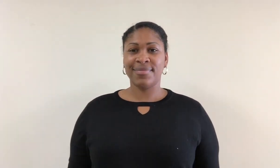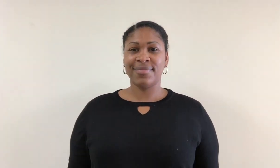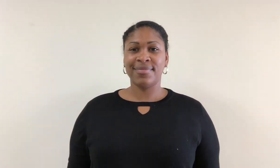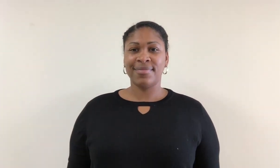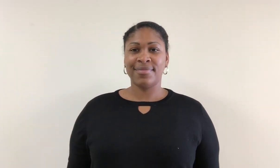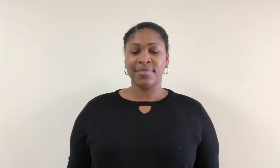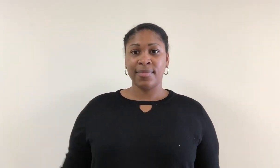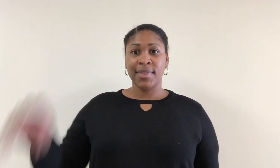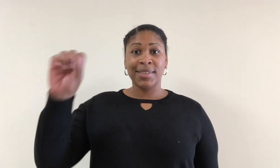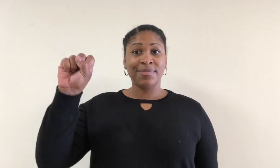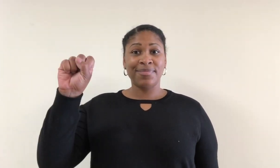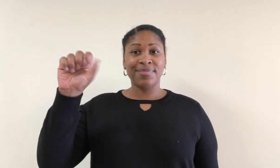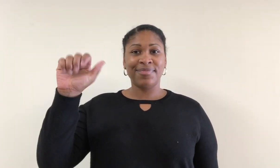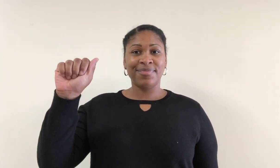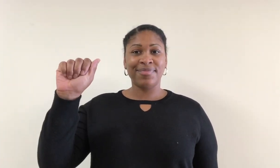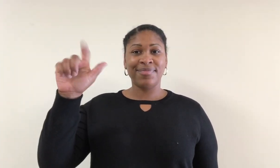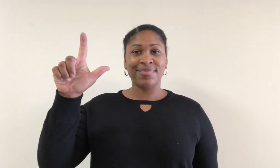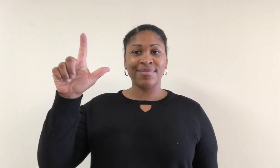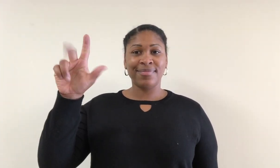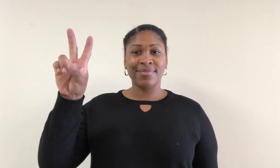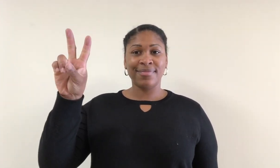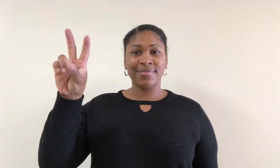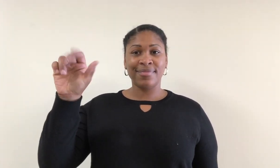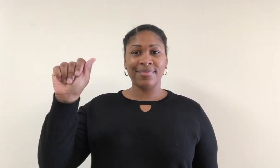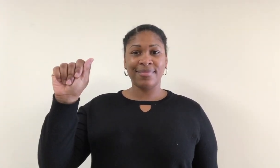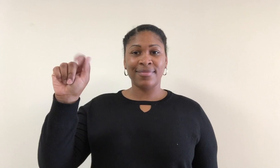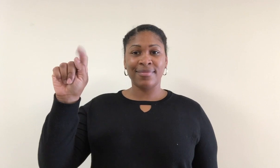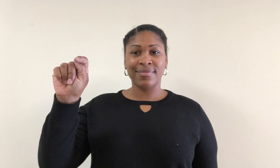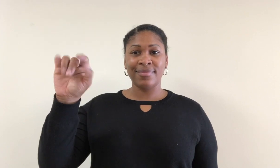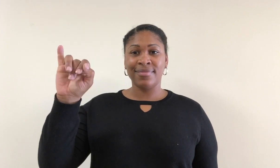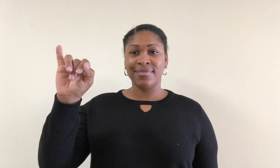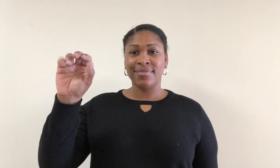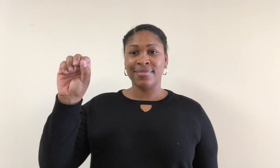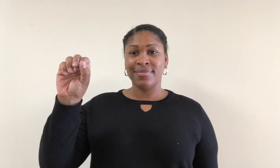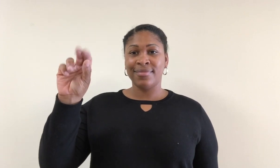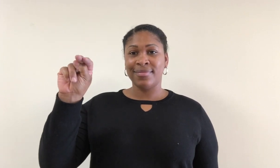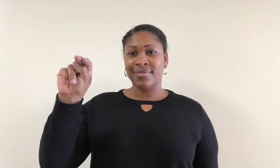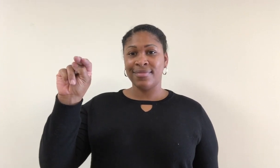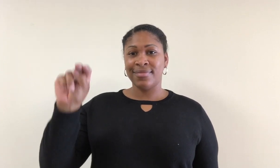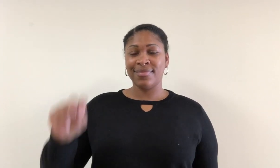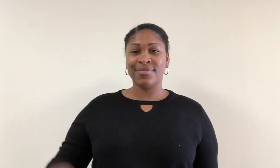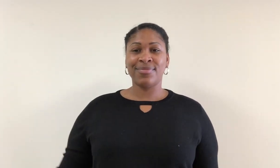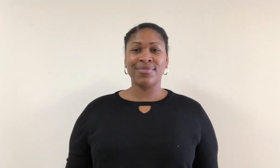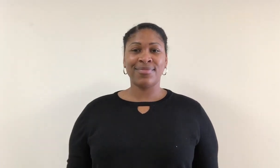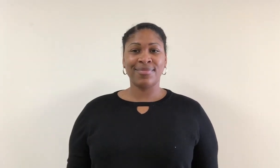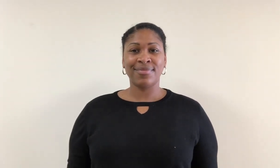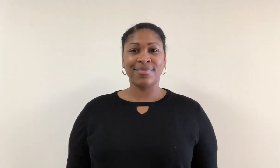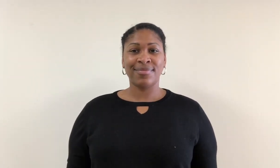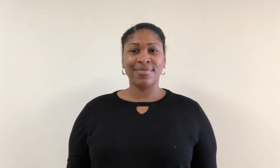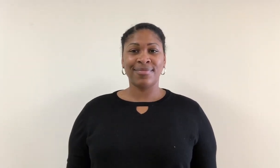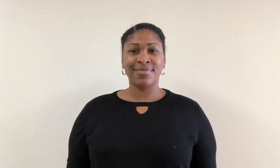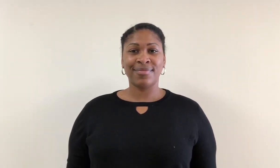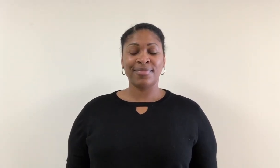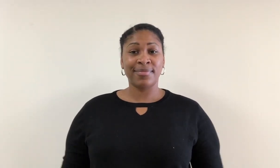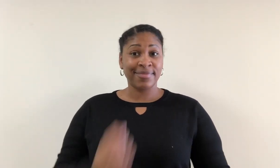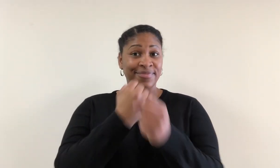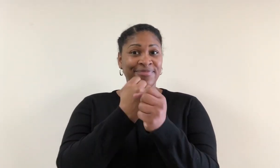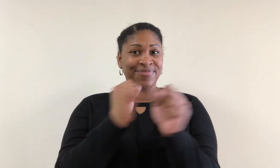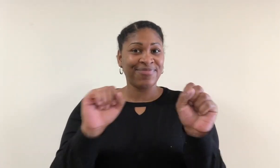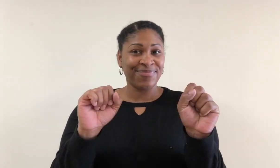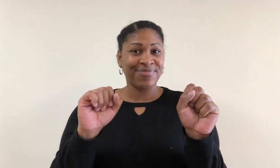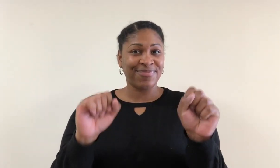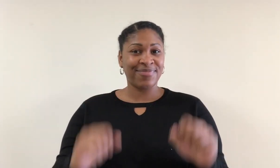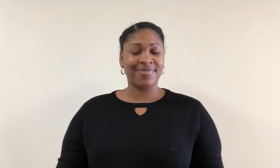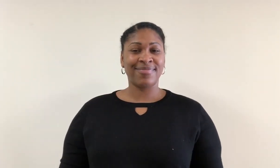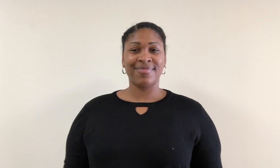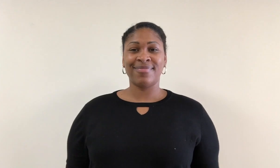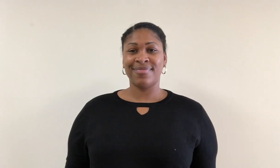Salvation